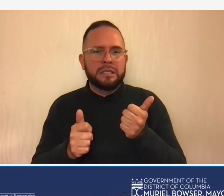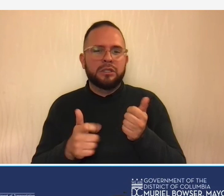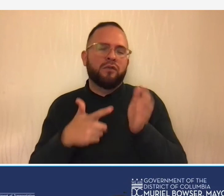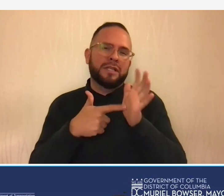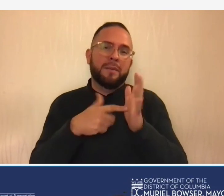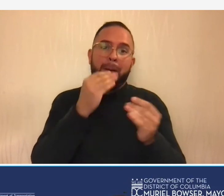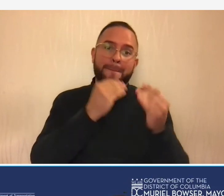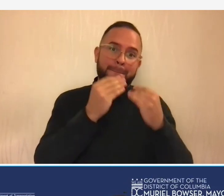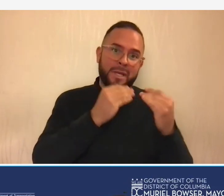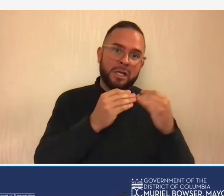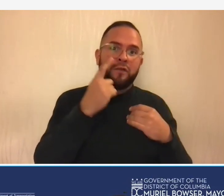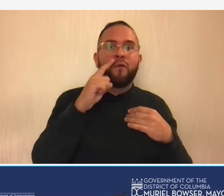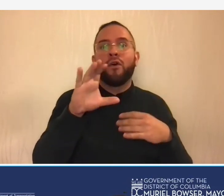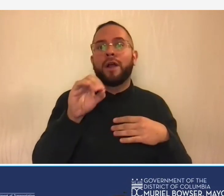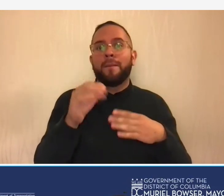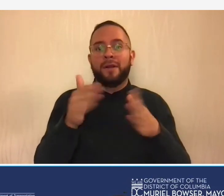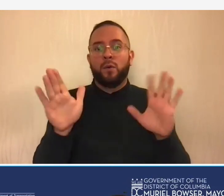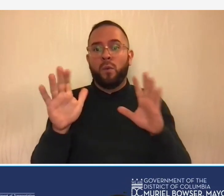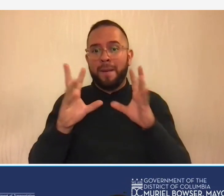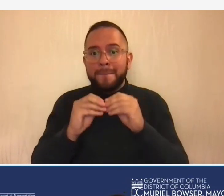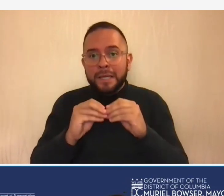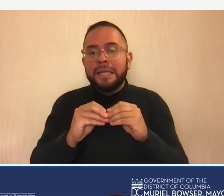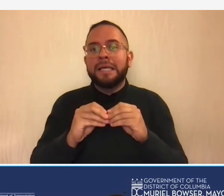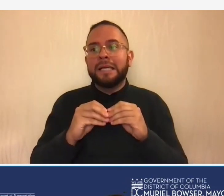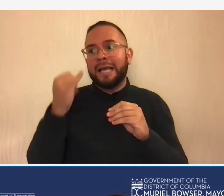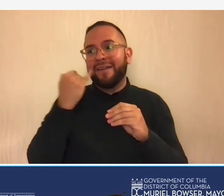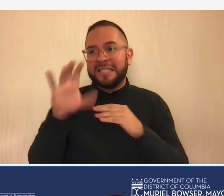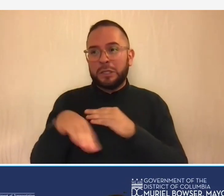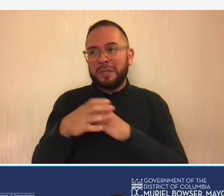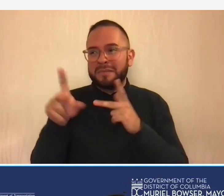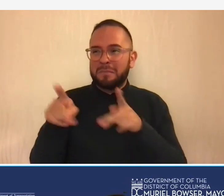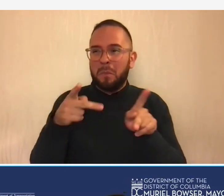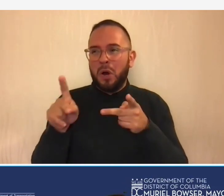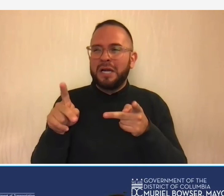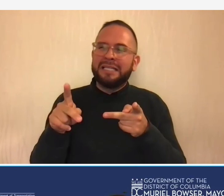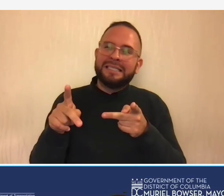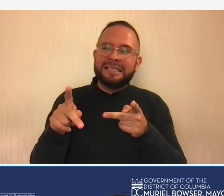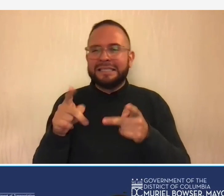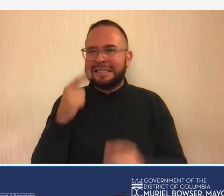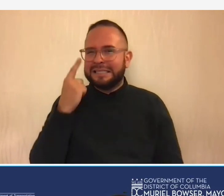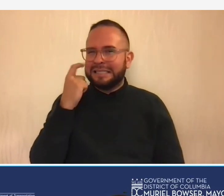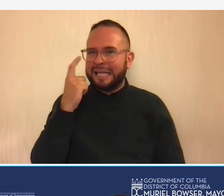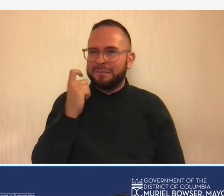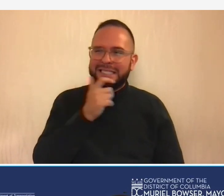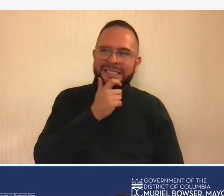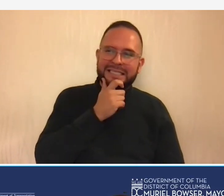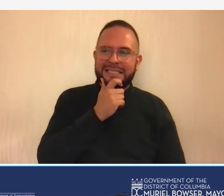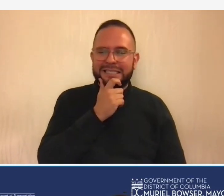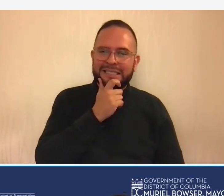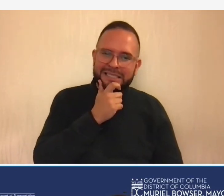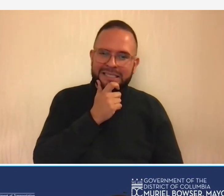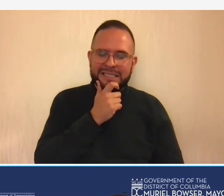my wide meeting that is a christmas party maybe a little you know suspect as opposed to uh a meeting